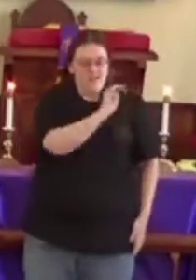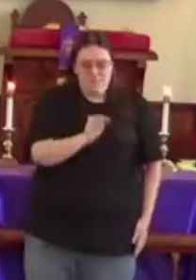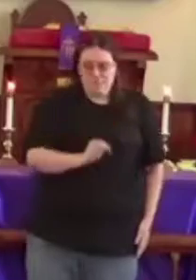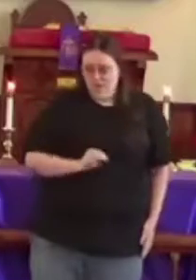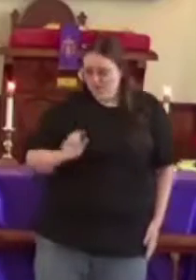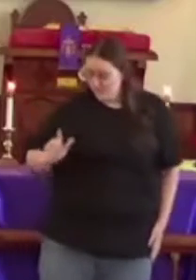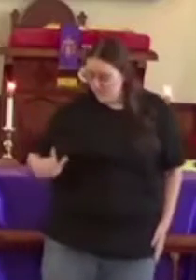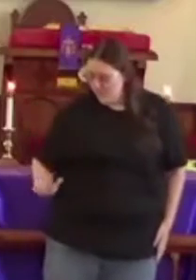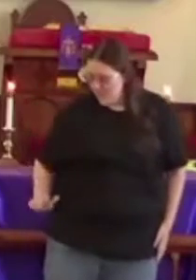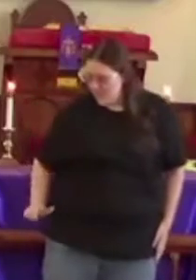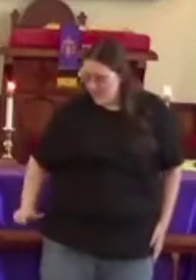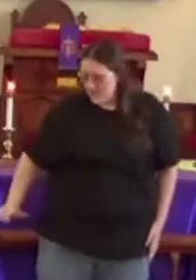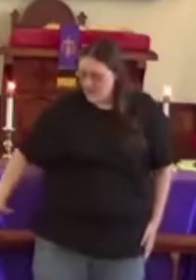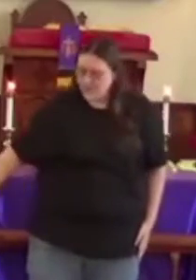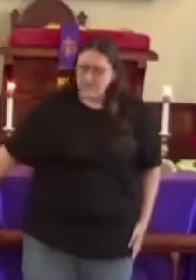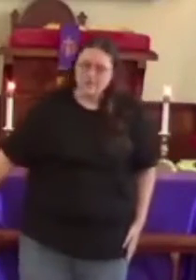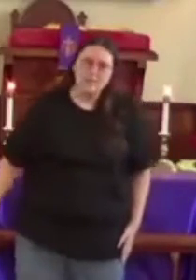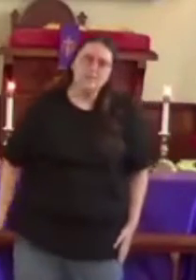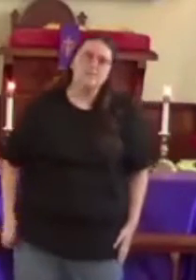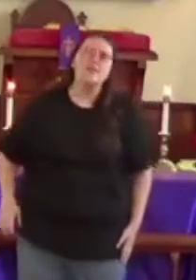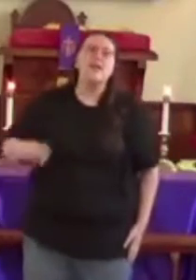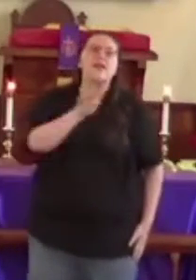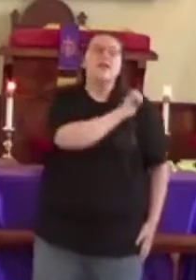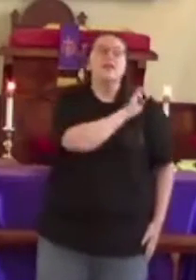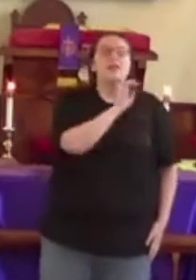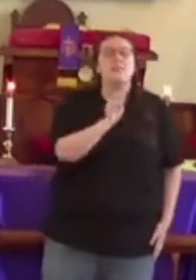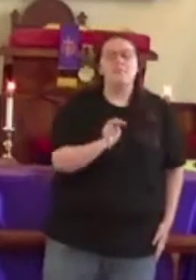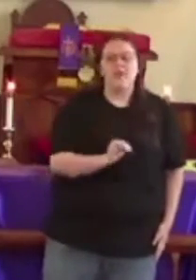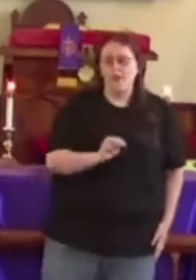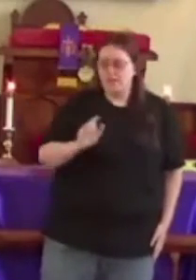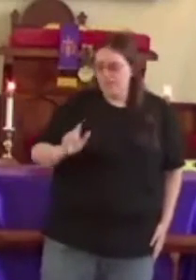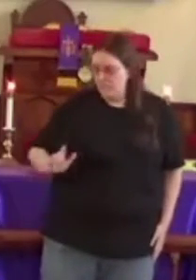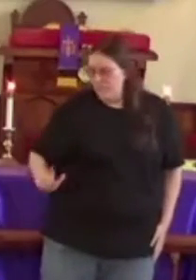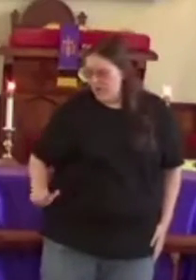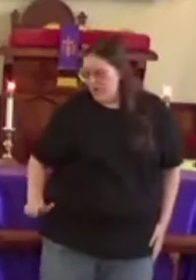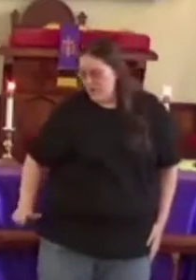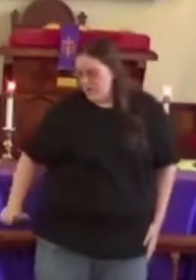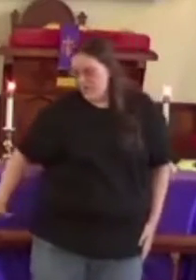Immanuel, Immanuel